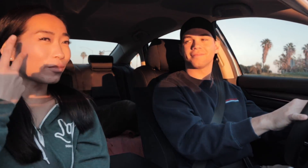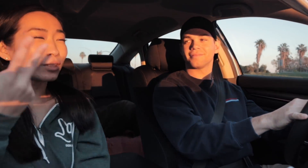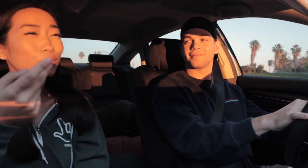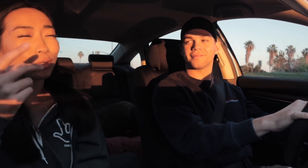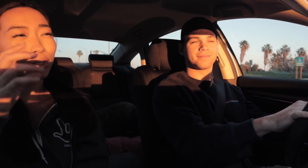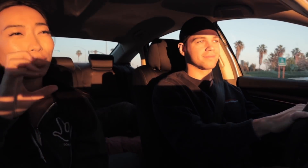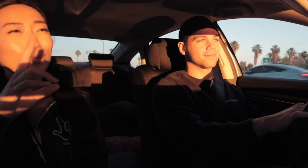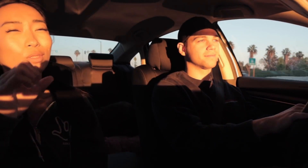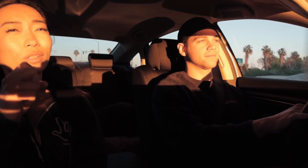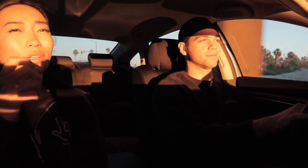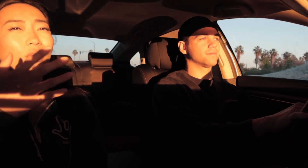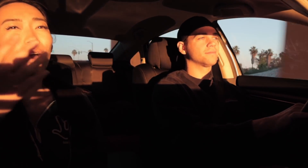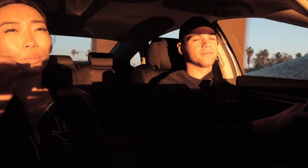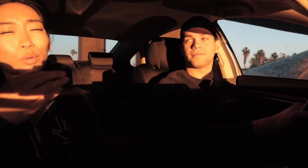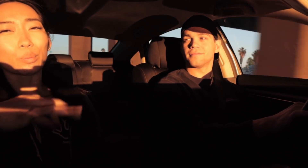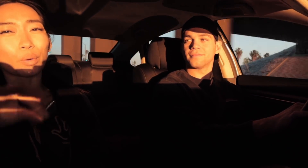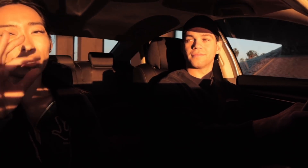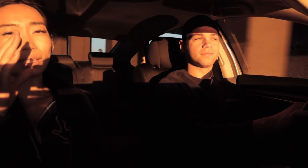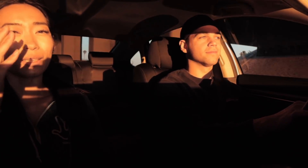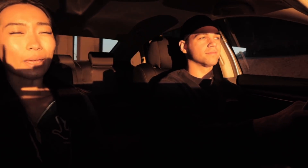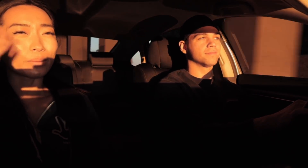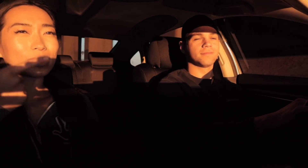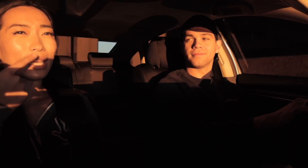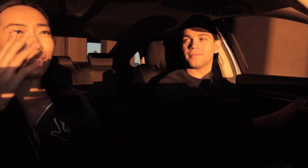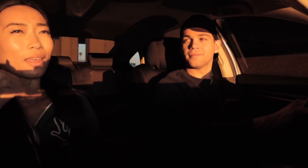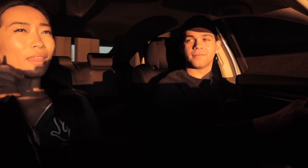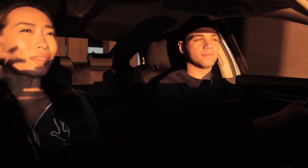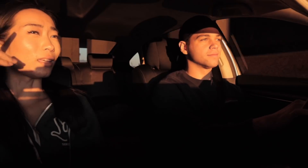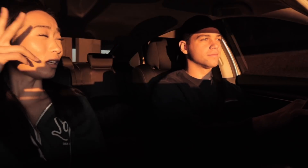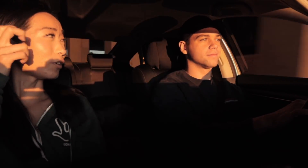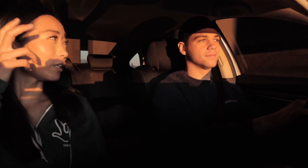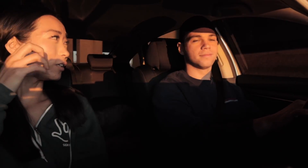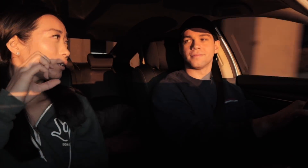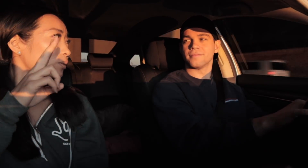the visual cues are a lot more important I would say then the hearing cues